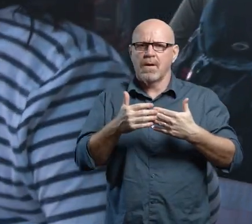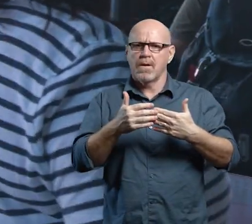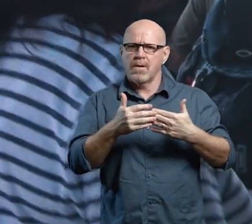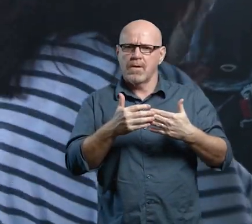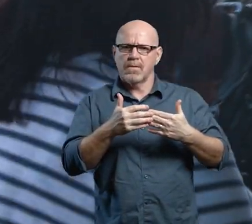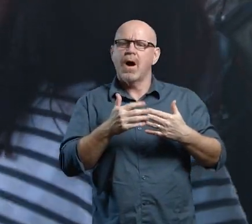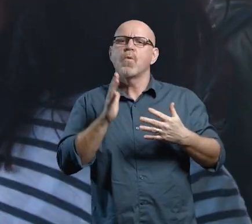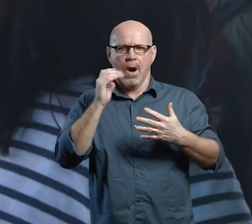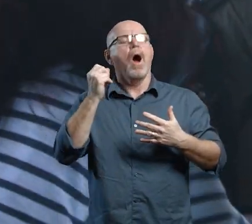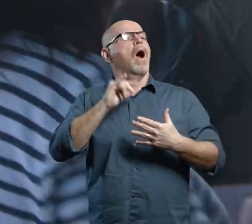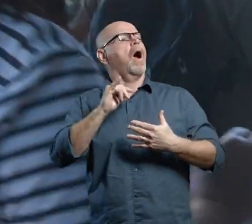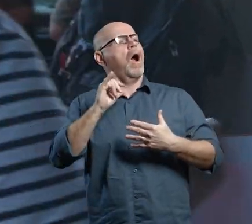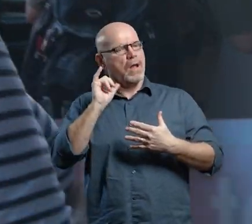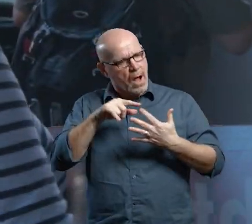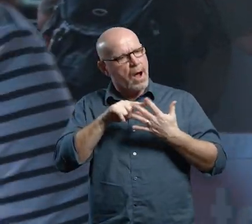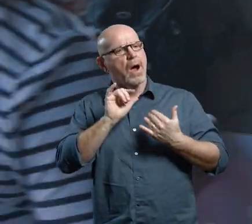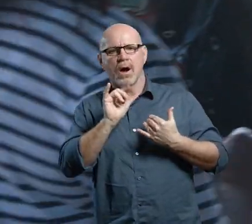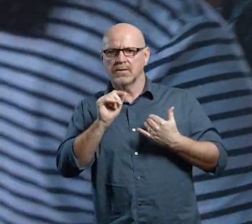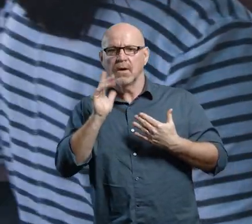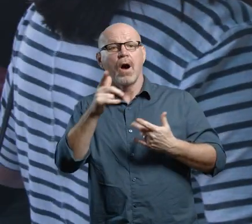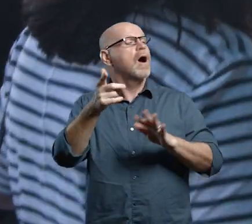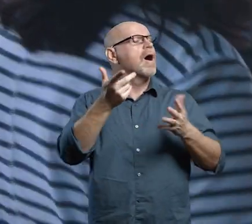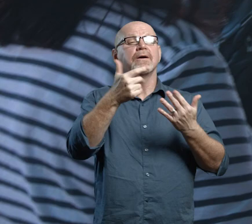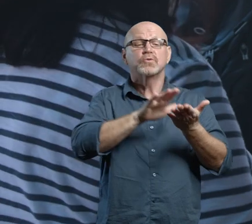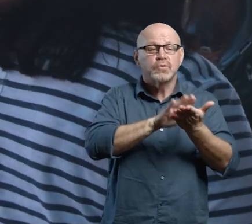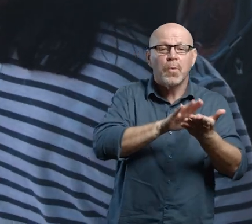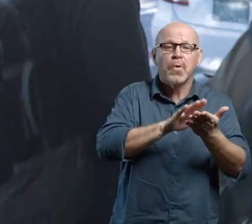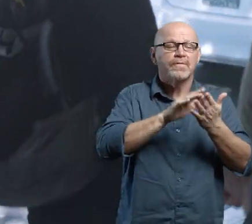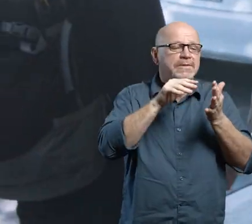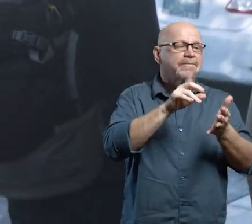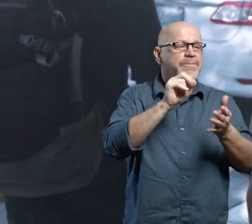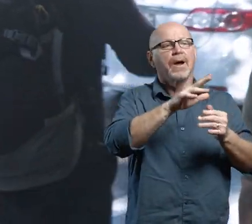you have to do both. And that's a component of feminist activism as well.